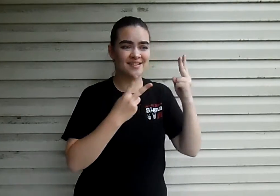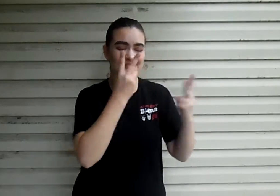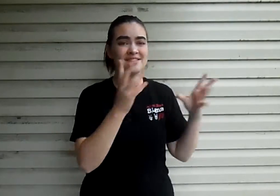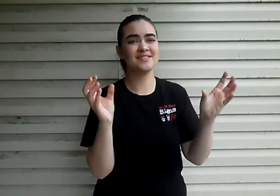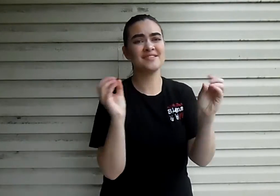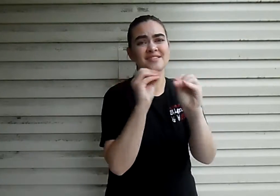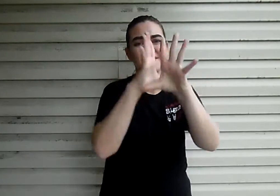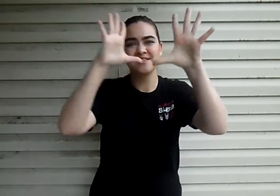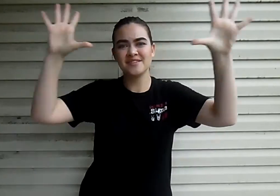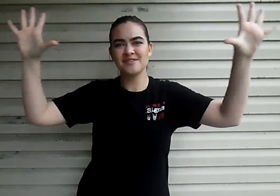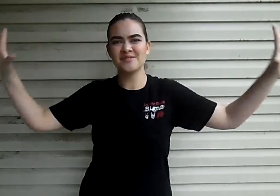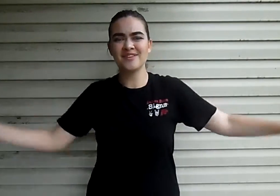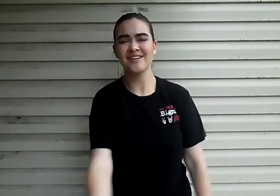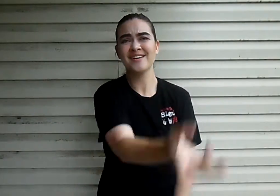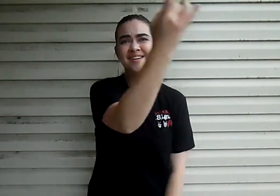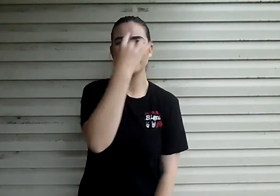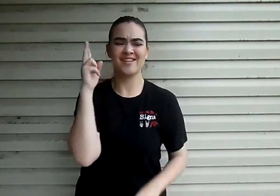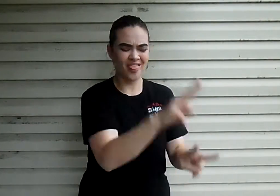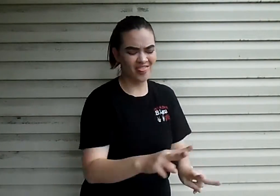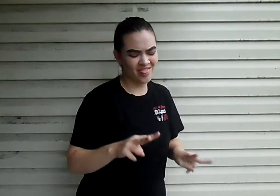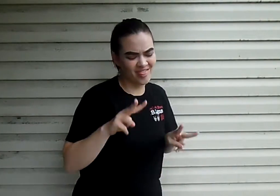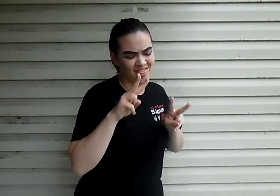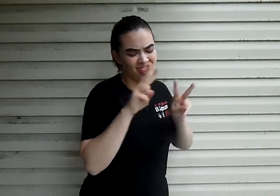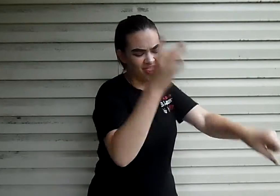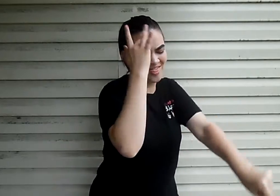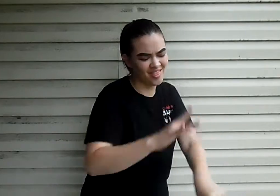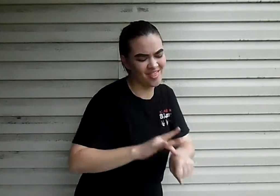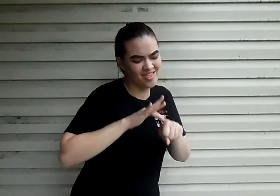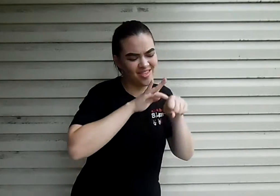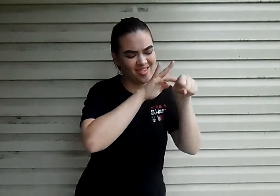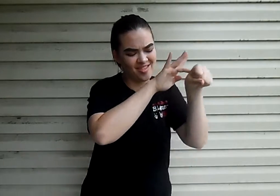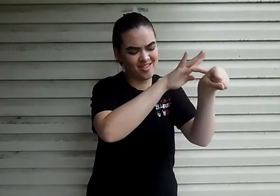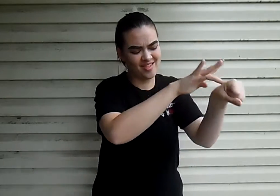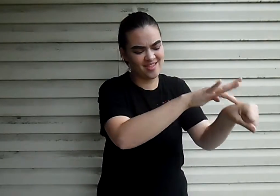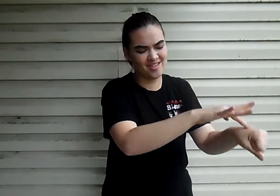We lost ourselves in the bright lights